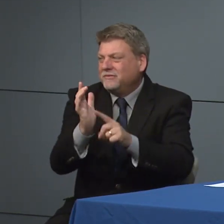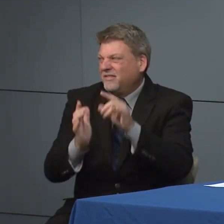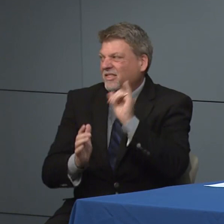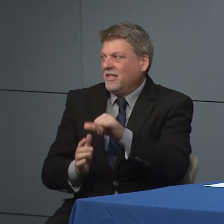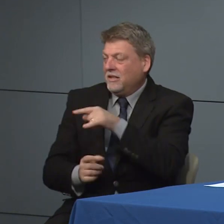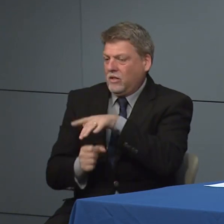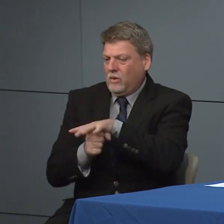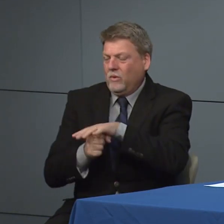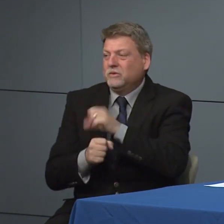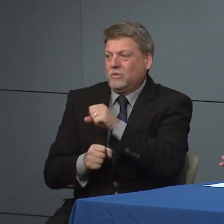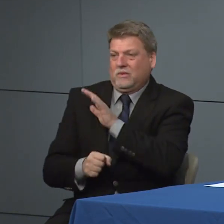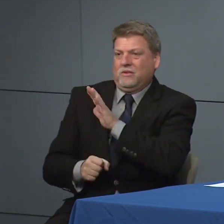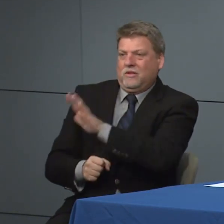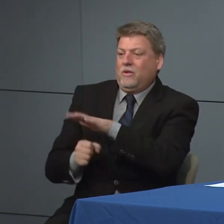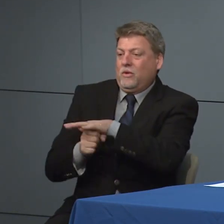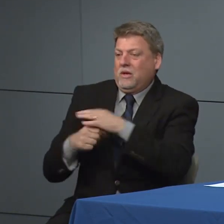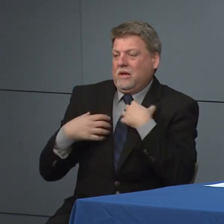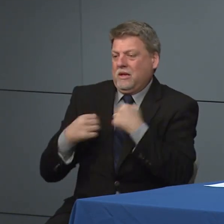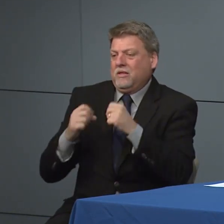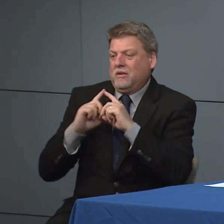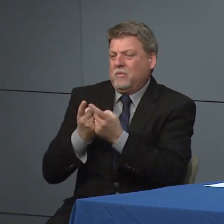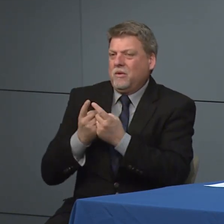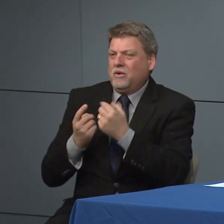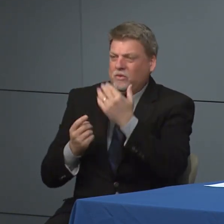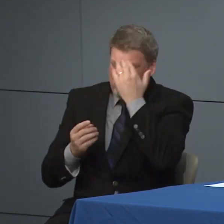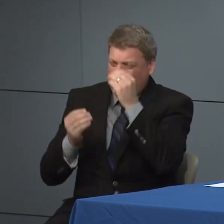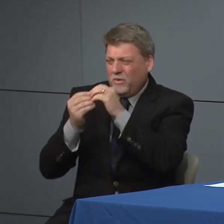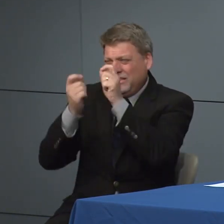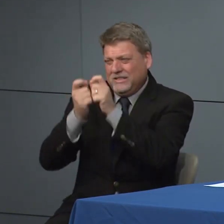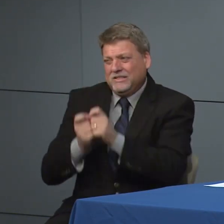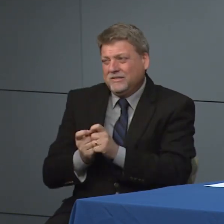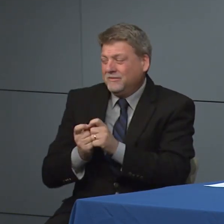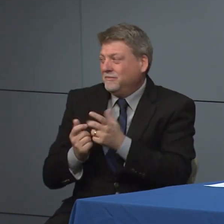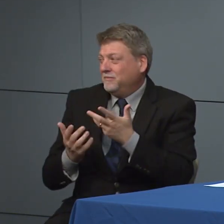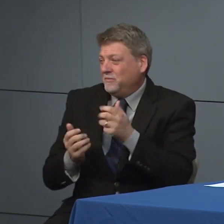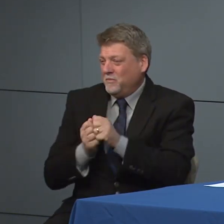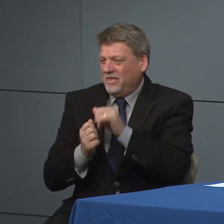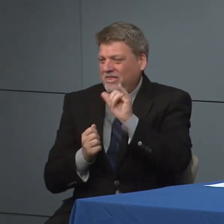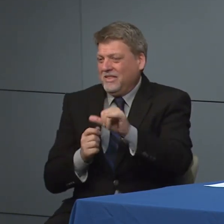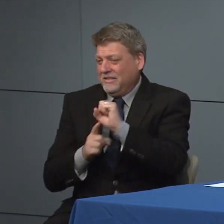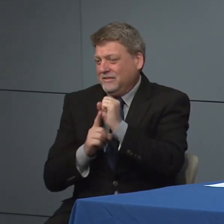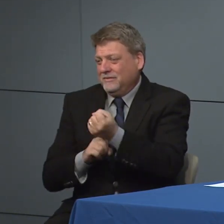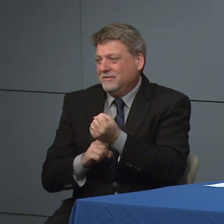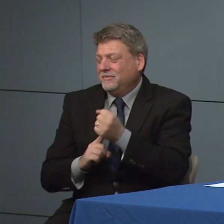with a local health departments, so they would have the details on those.